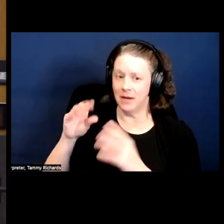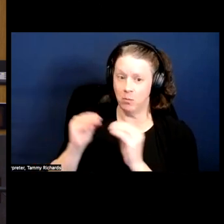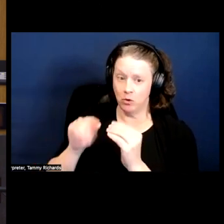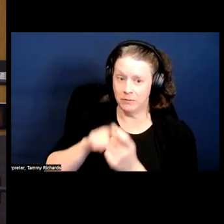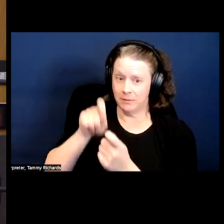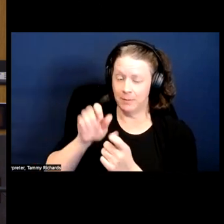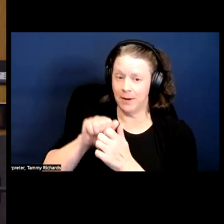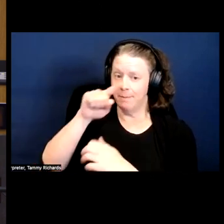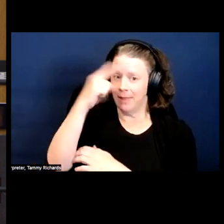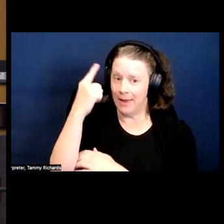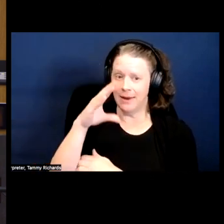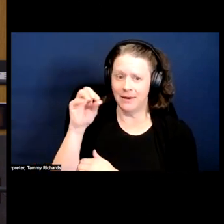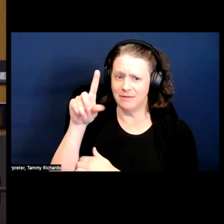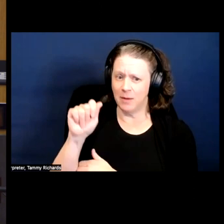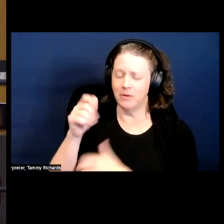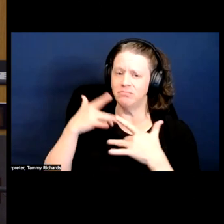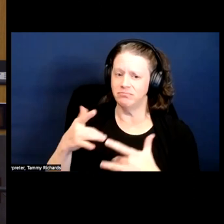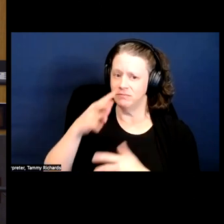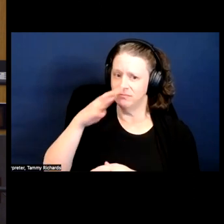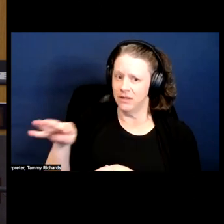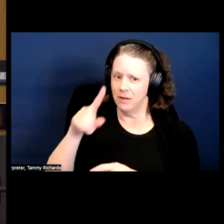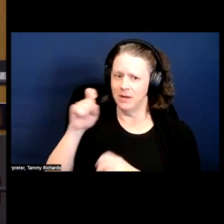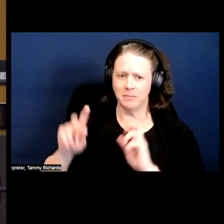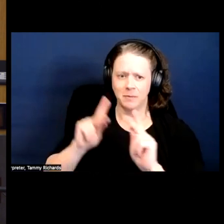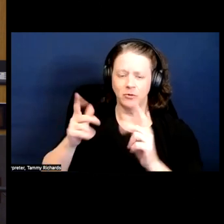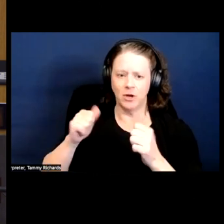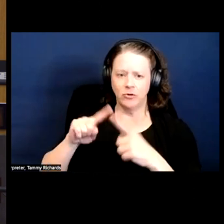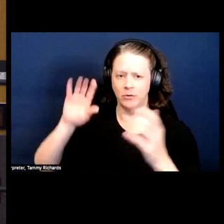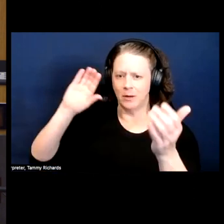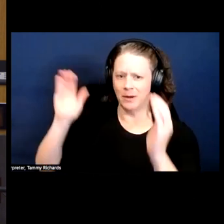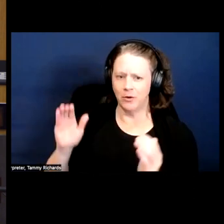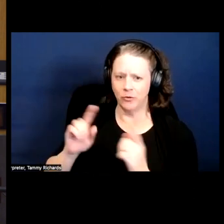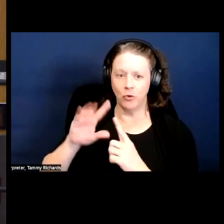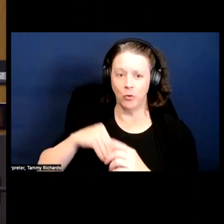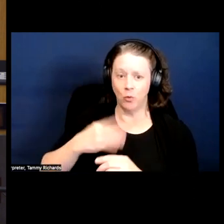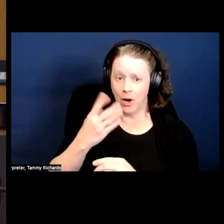specifically being black and disabled is ignored because folks are trying to analogize to white